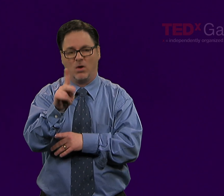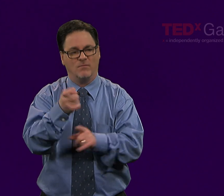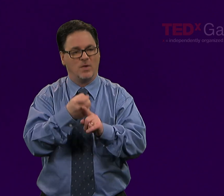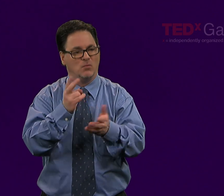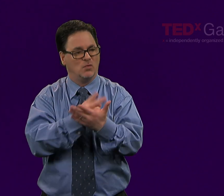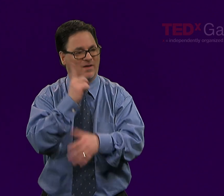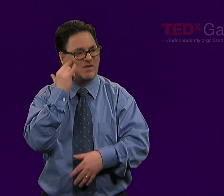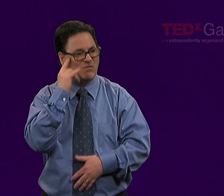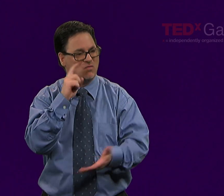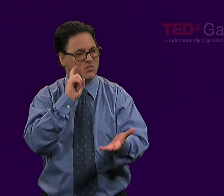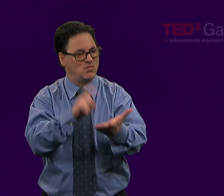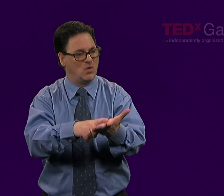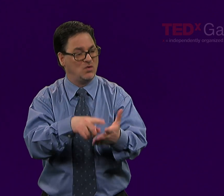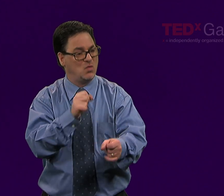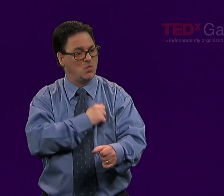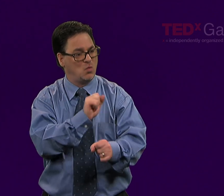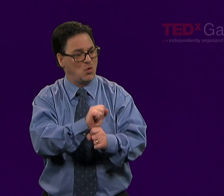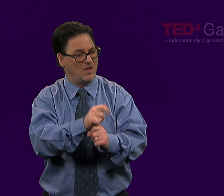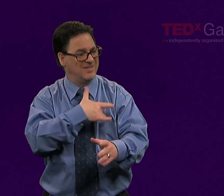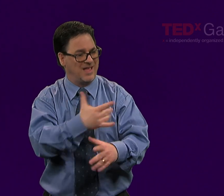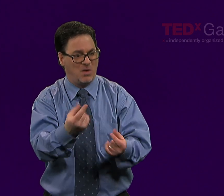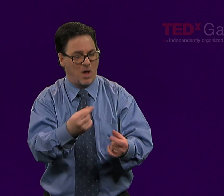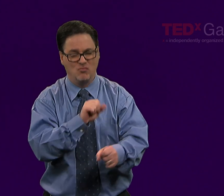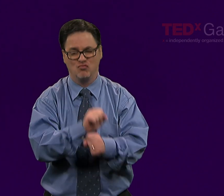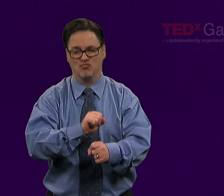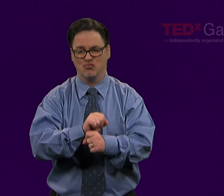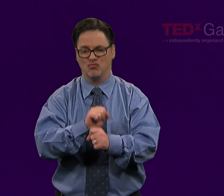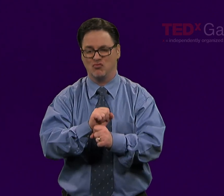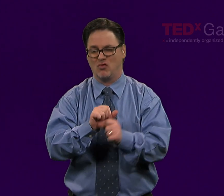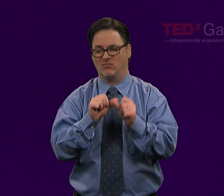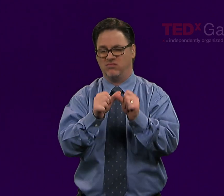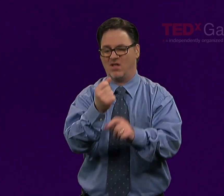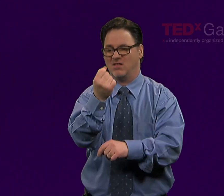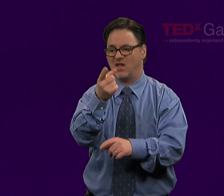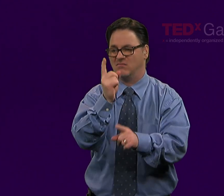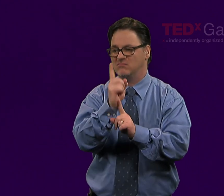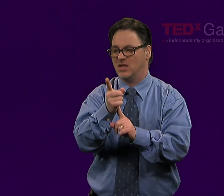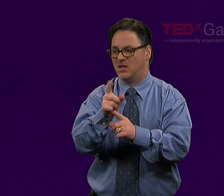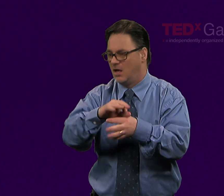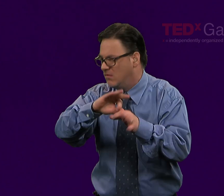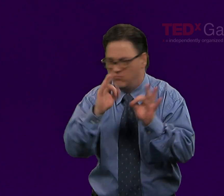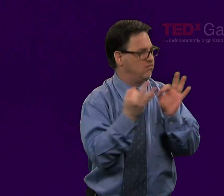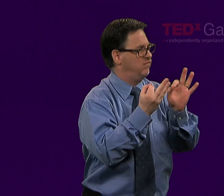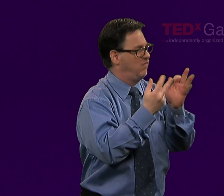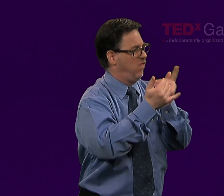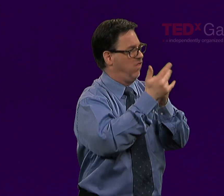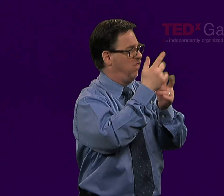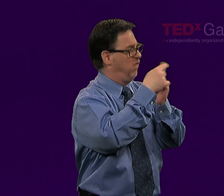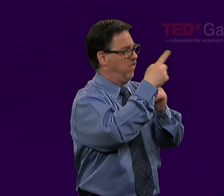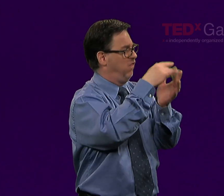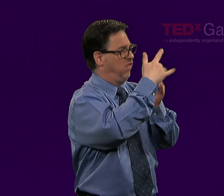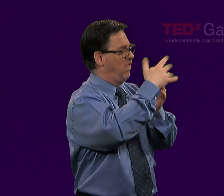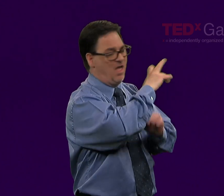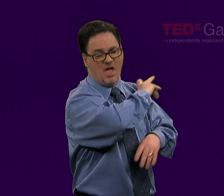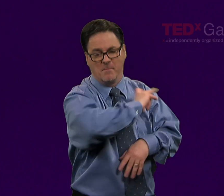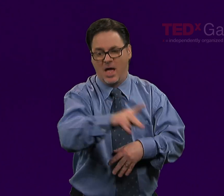spoke to how quickly we are distracted. We spend about 11 minutes getting ready to work, and then, we get distracted,